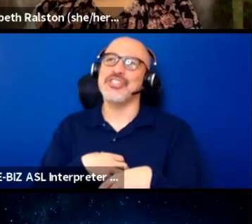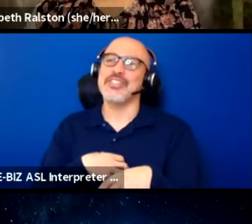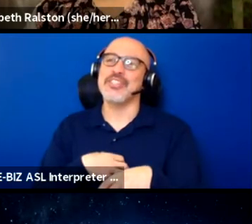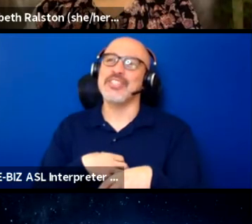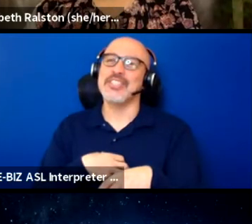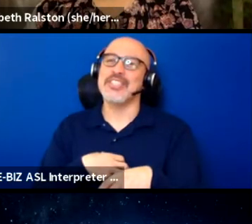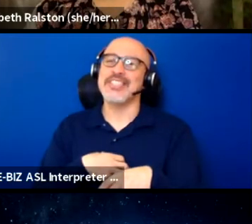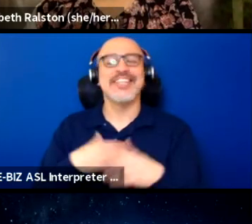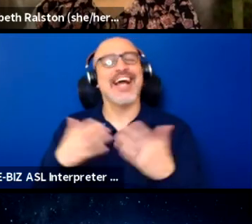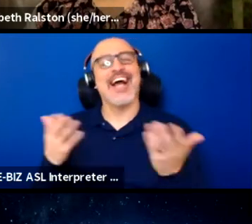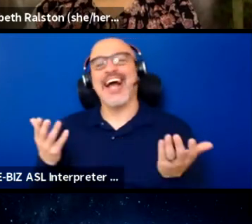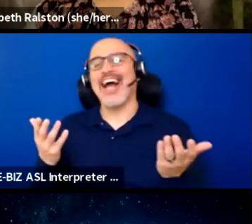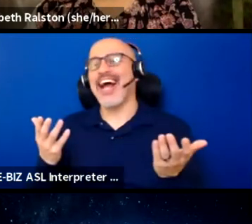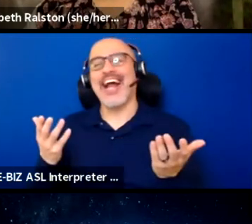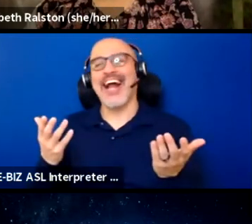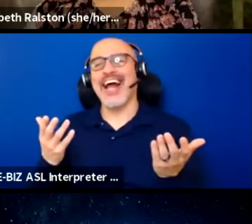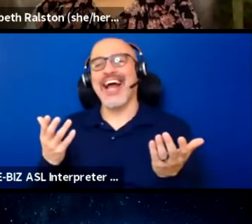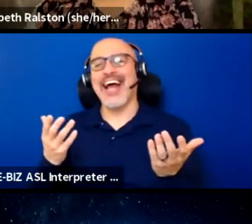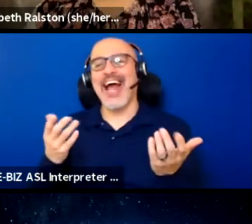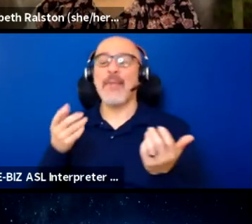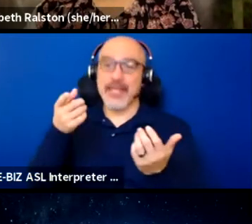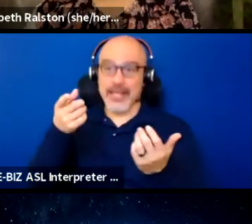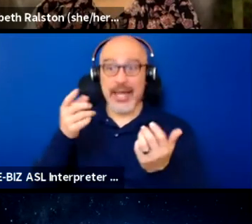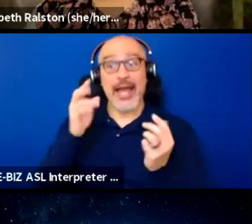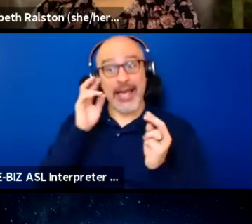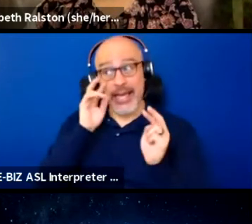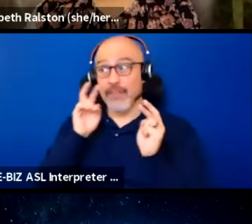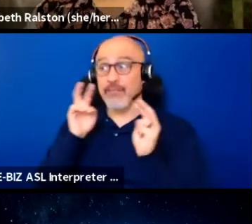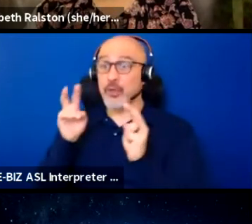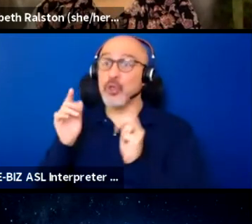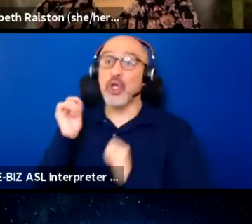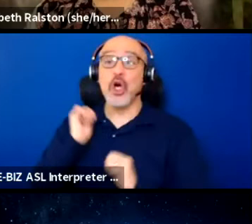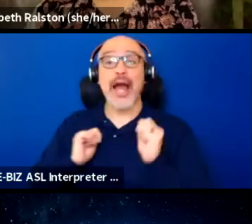when you're looking at the theater industry, 90,